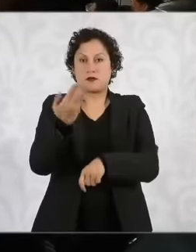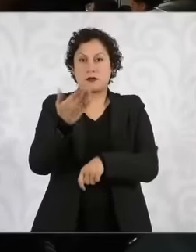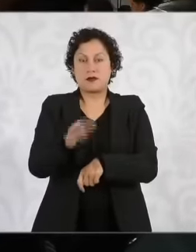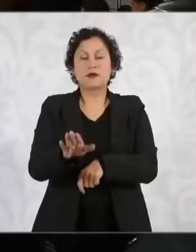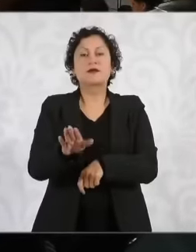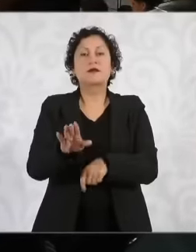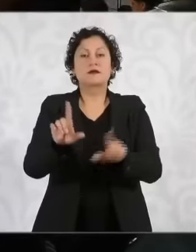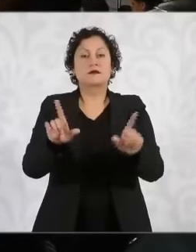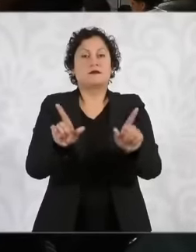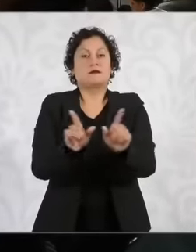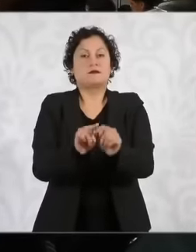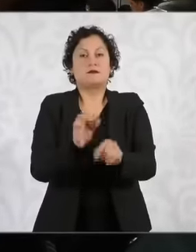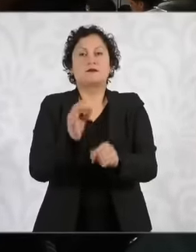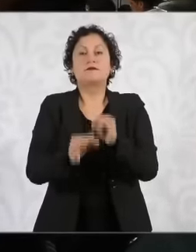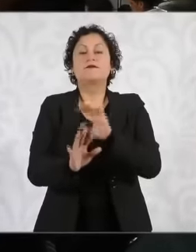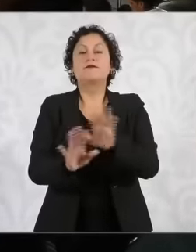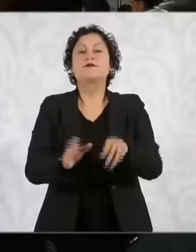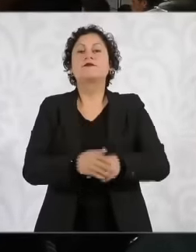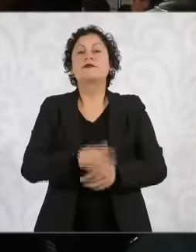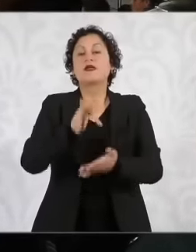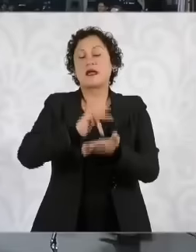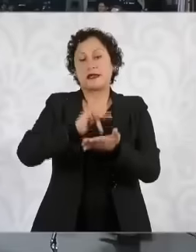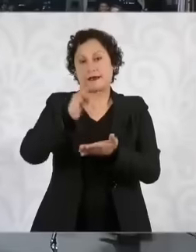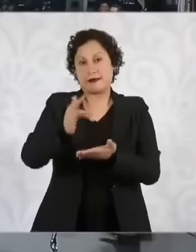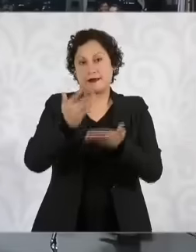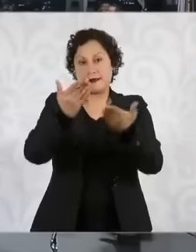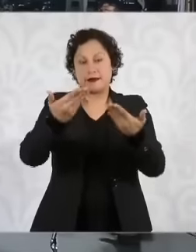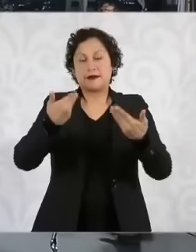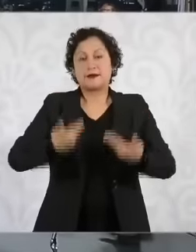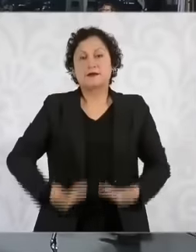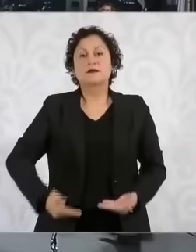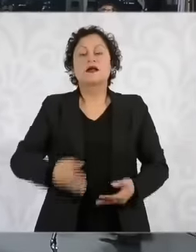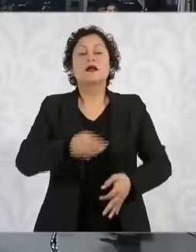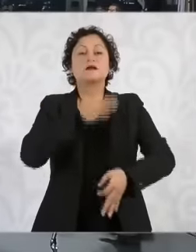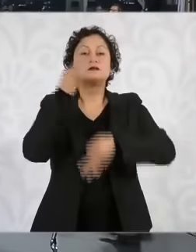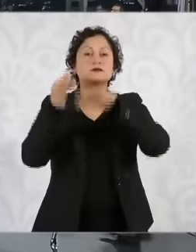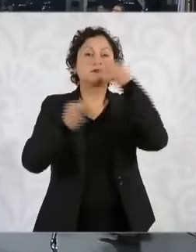Thank you Dr. Eduardo Ortega from the newspaper El Financiero first of all I want to ask you